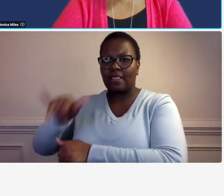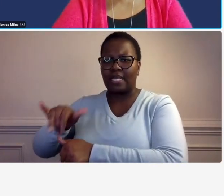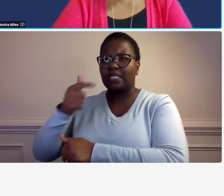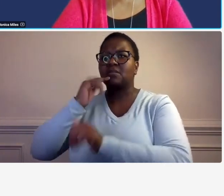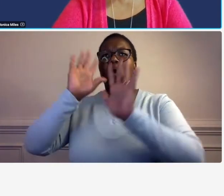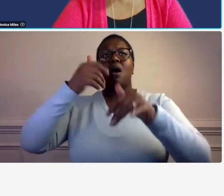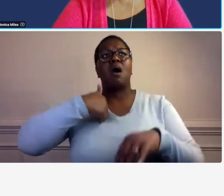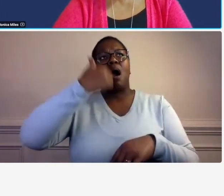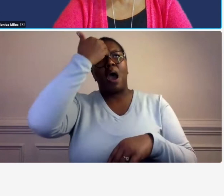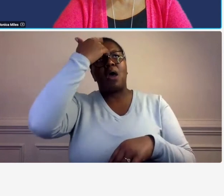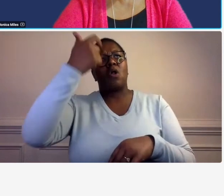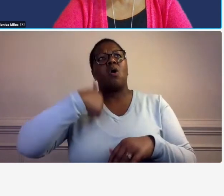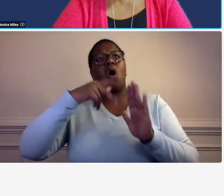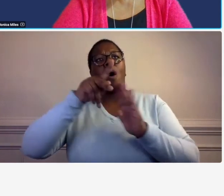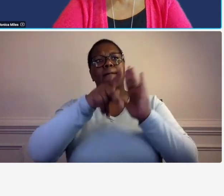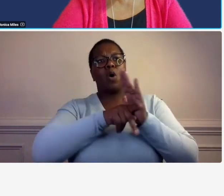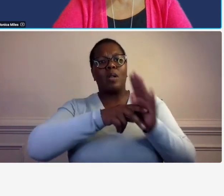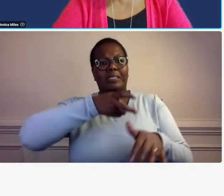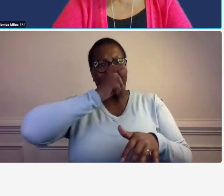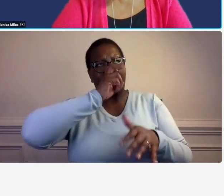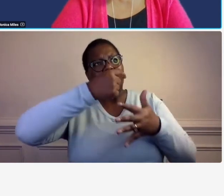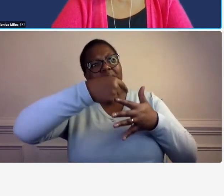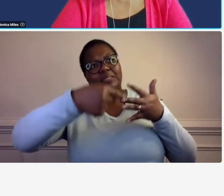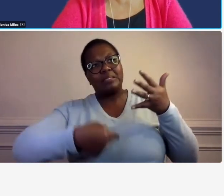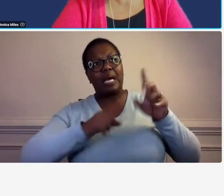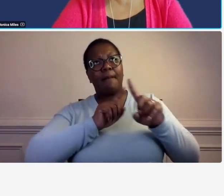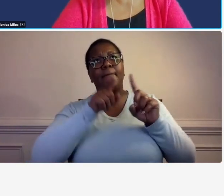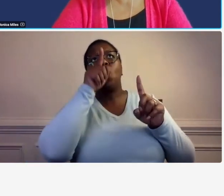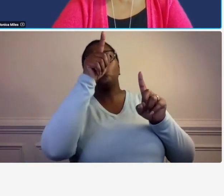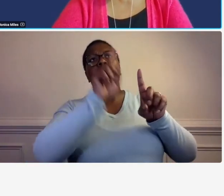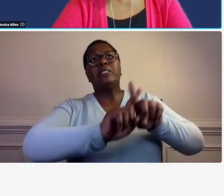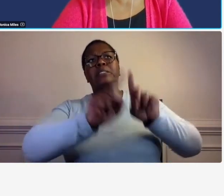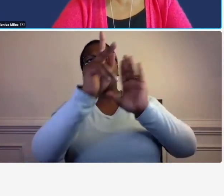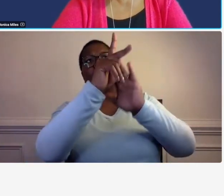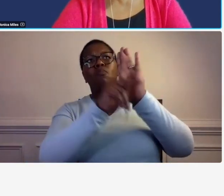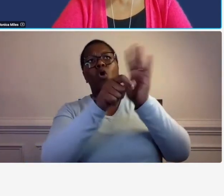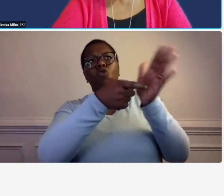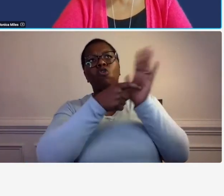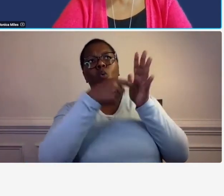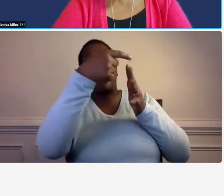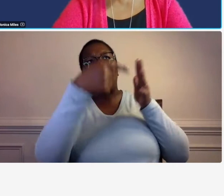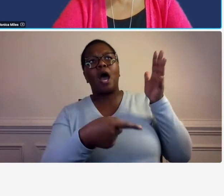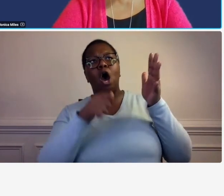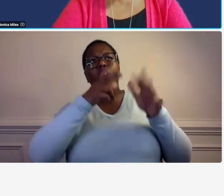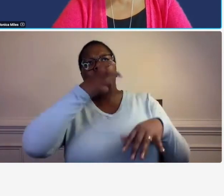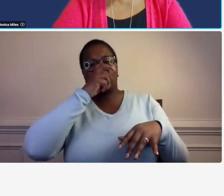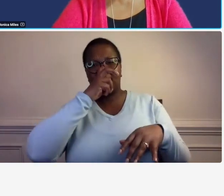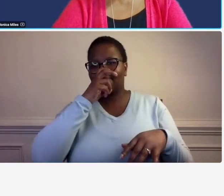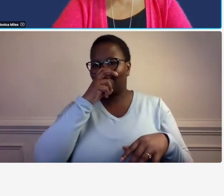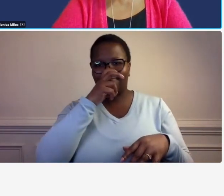have the strict policy for for abc but you only require this lesser standard now once you have